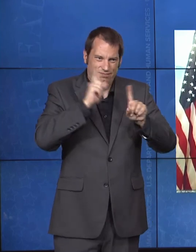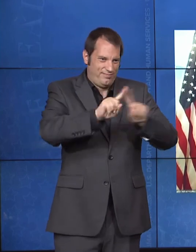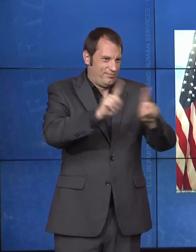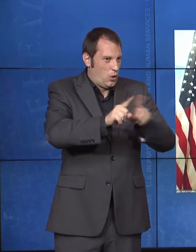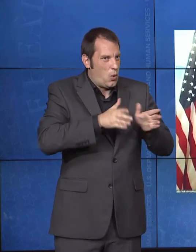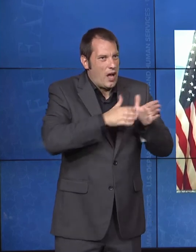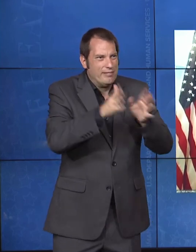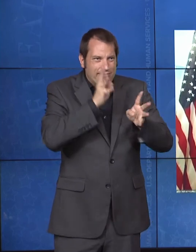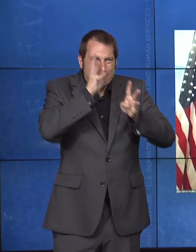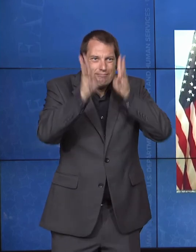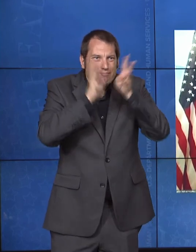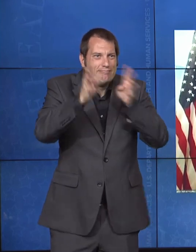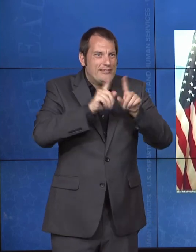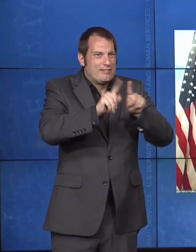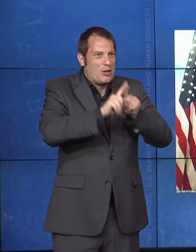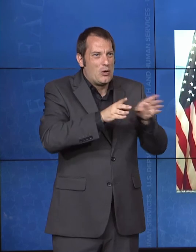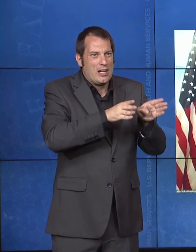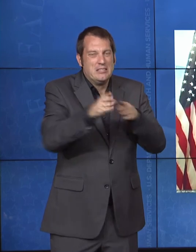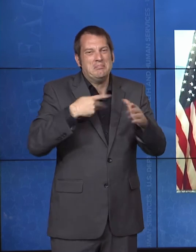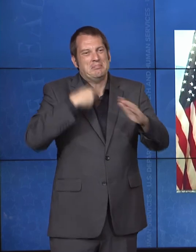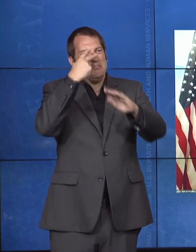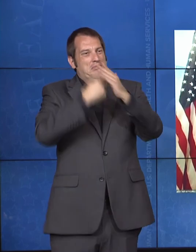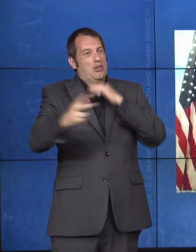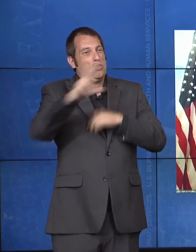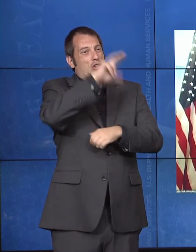to individual focused healthcare delivery.